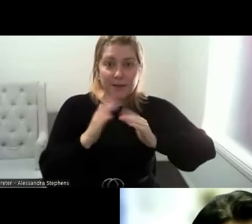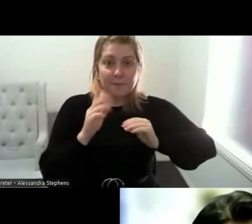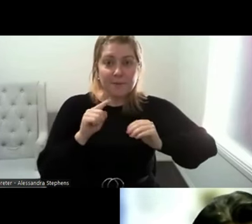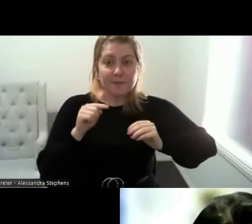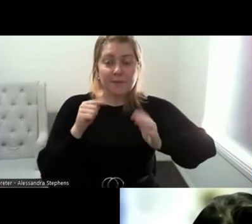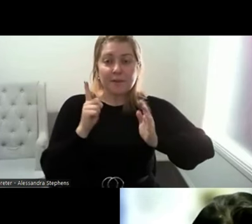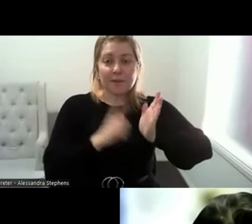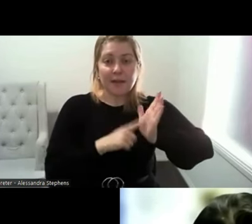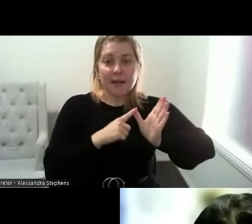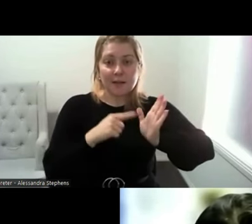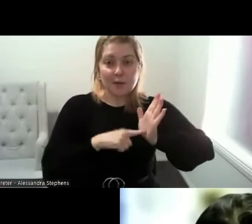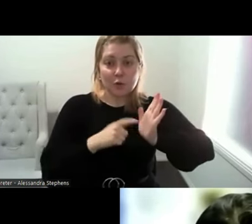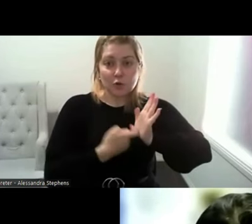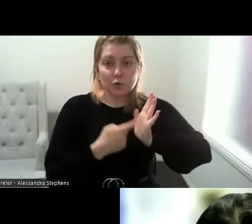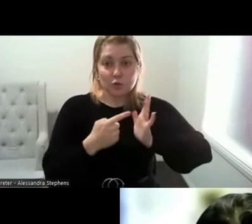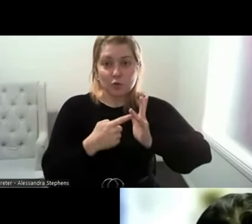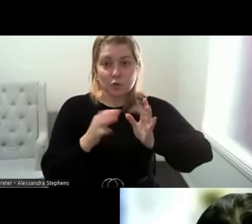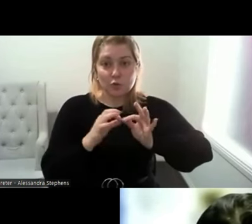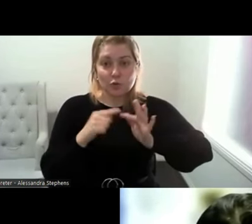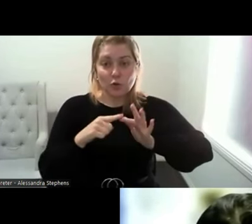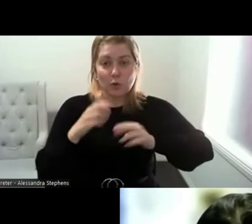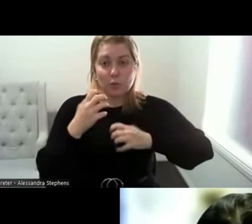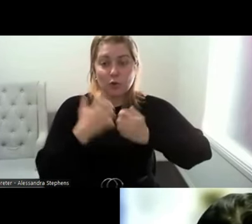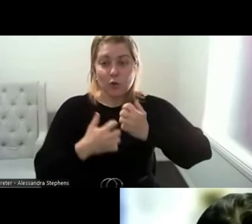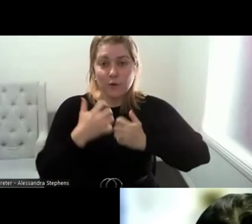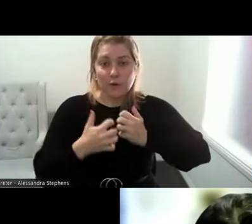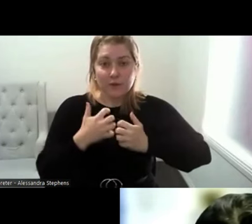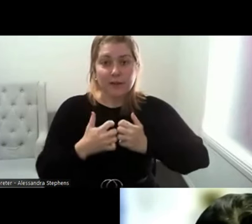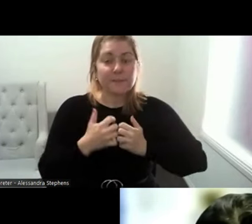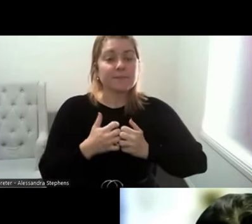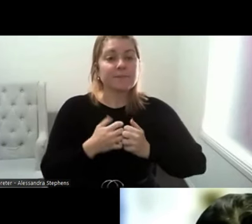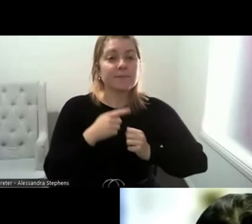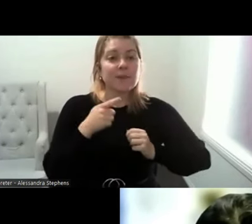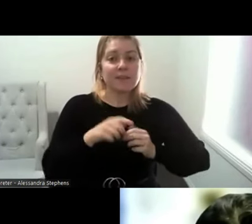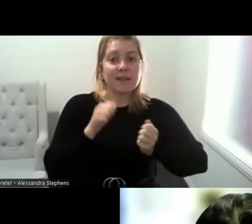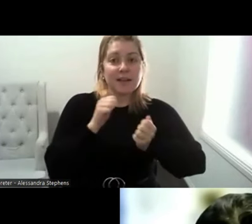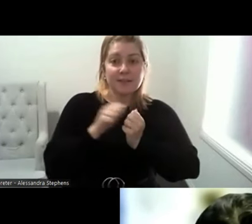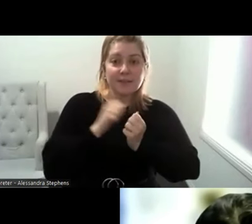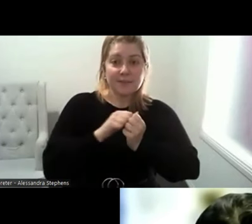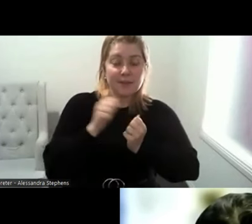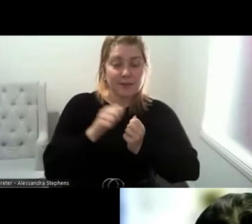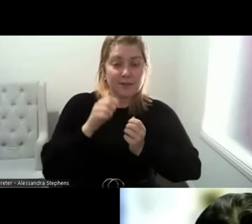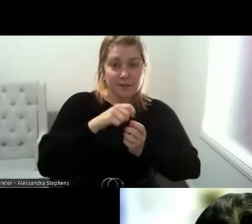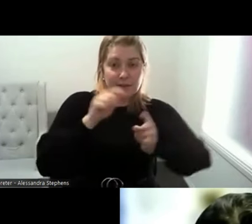She has a certificate for in training and assessment and completed her first nationally